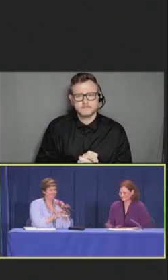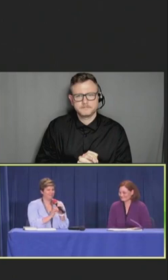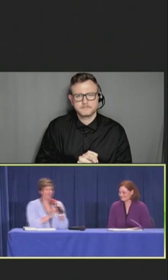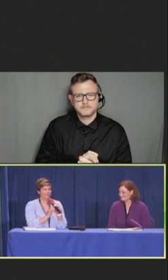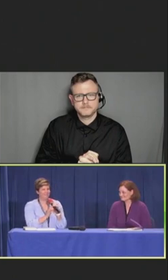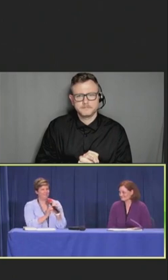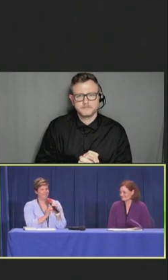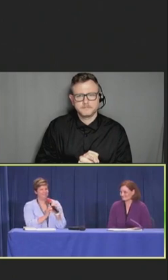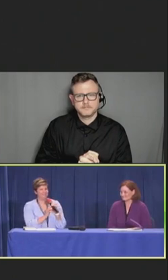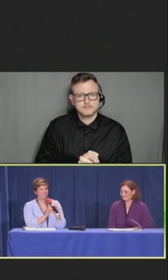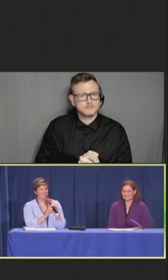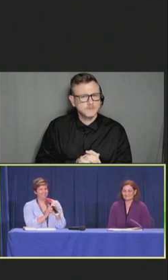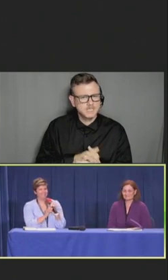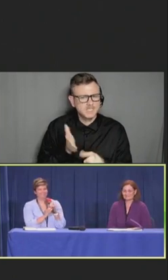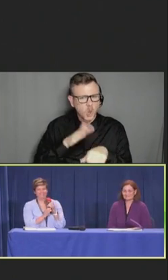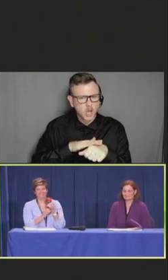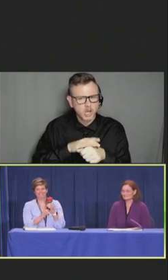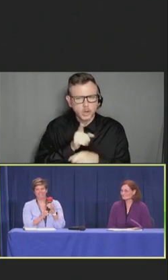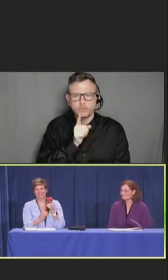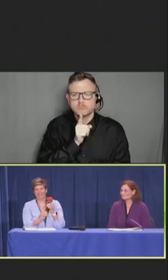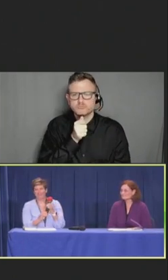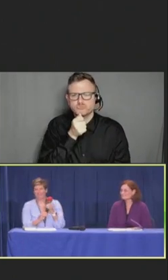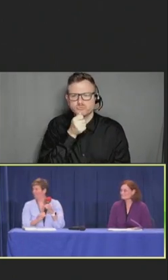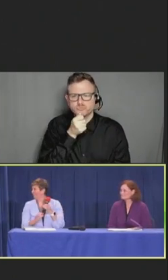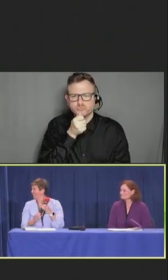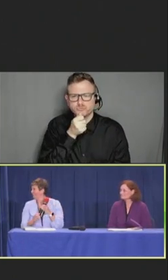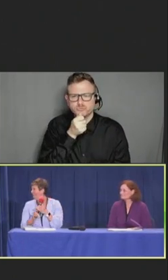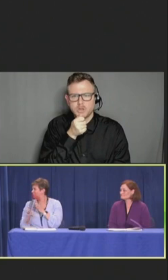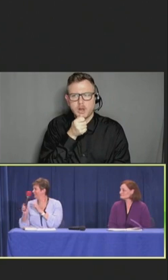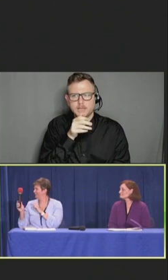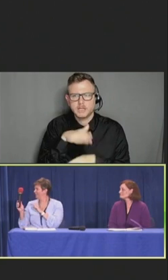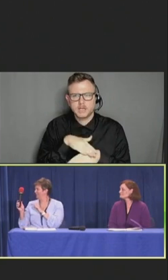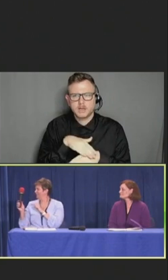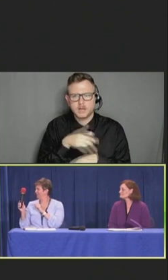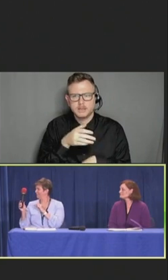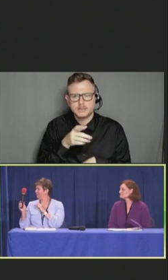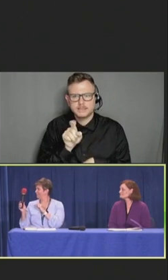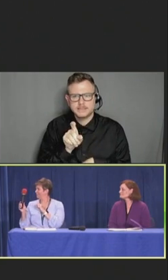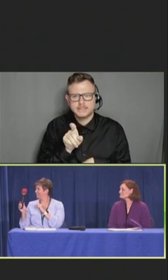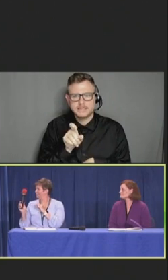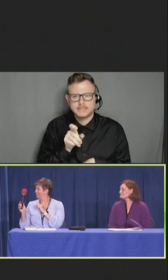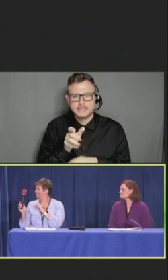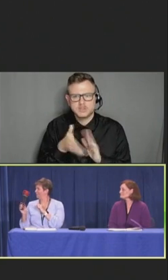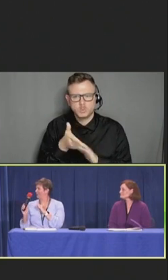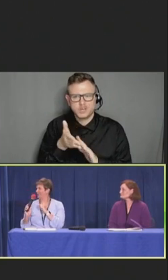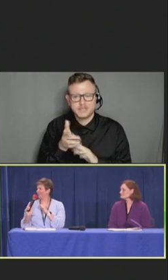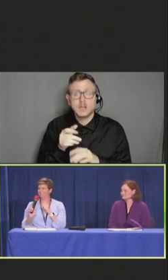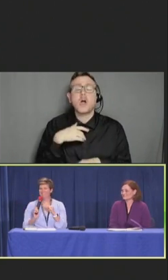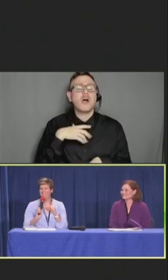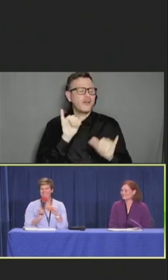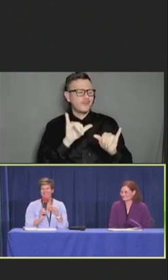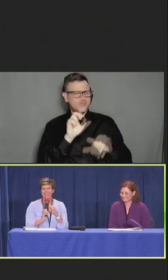This one. Okay. Yeah. All right.